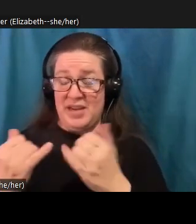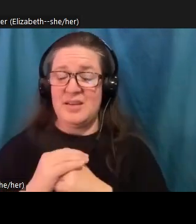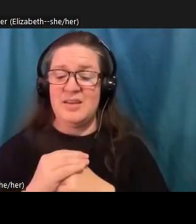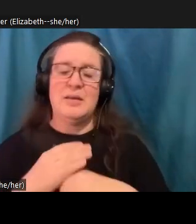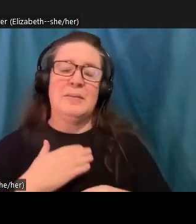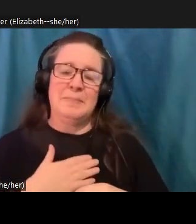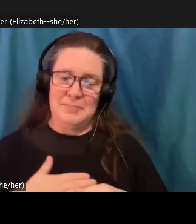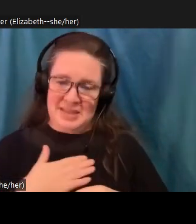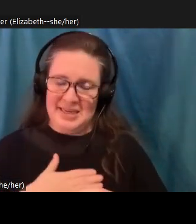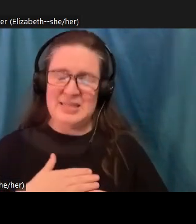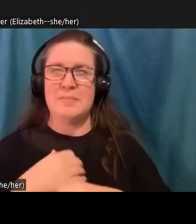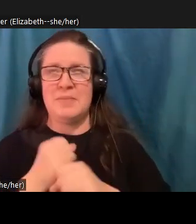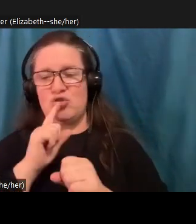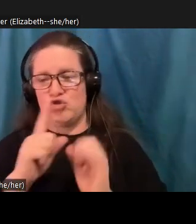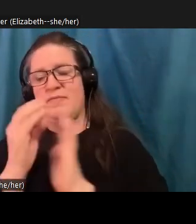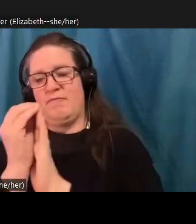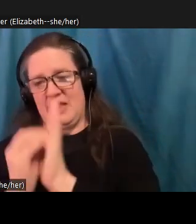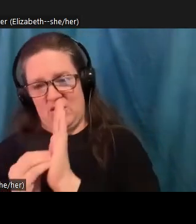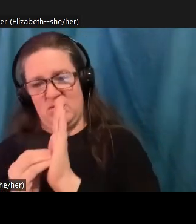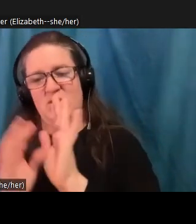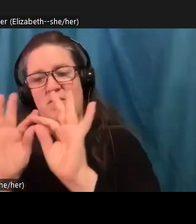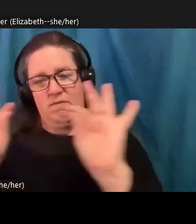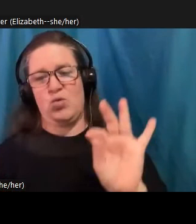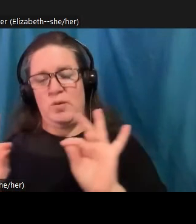fill this form out. And we will work on getting everything